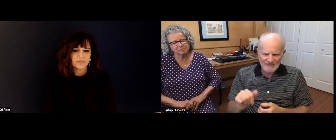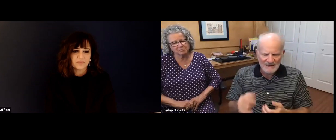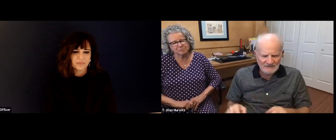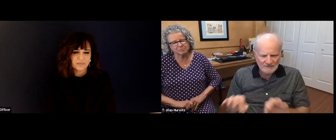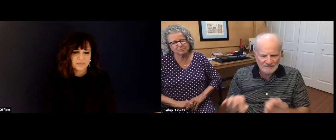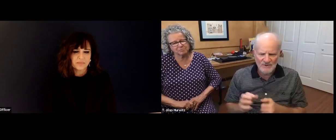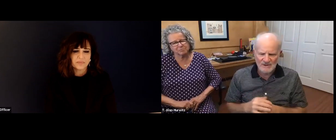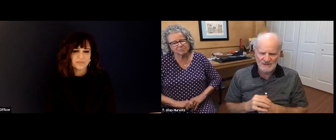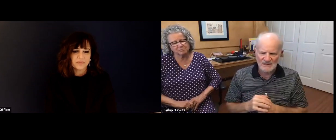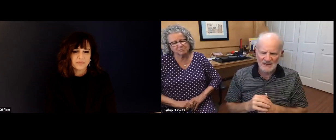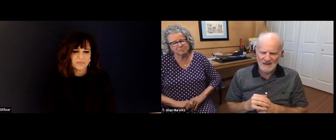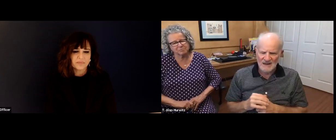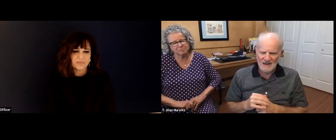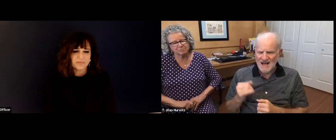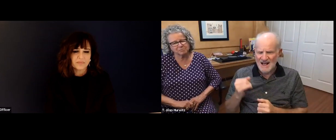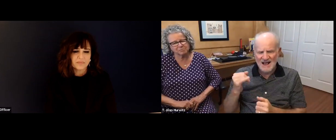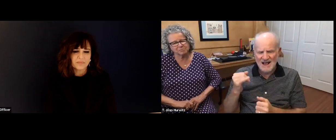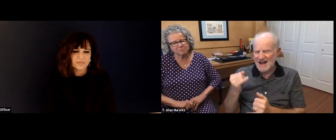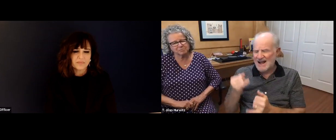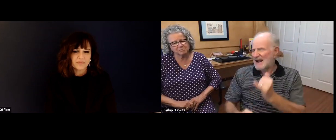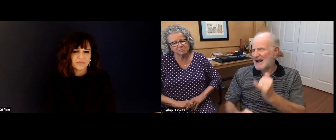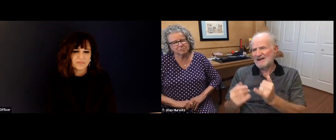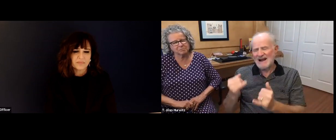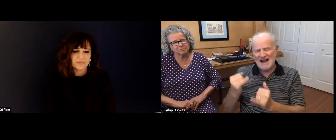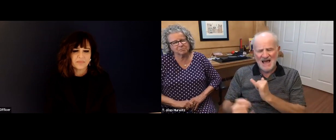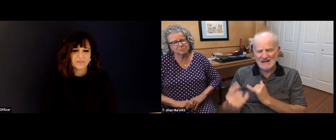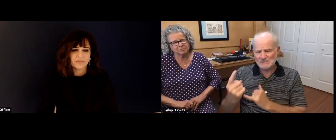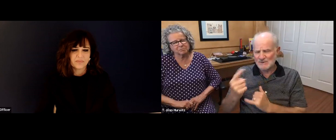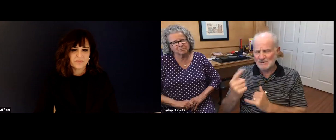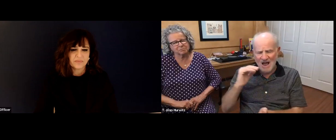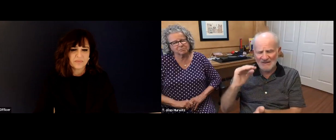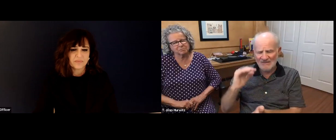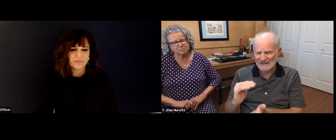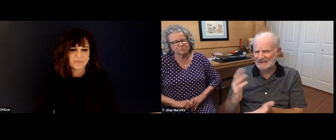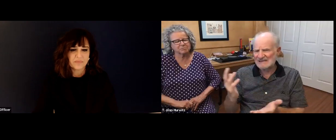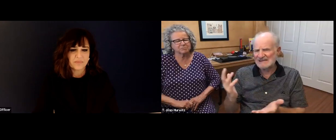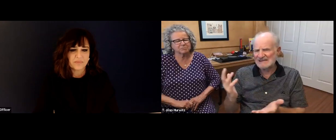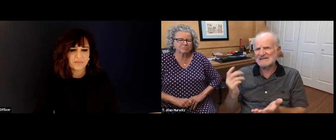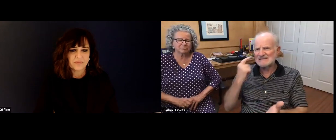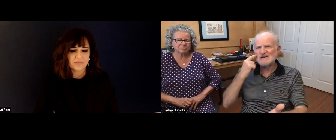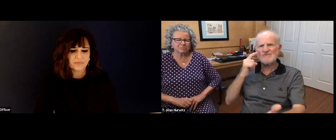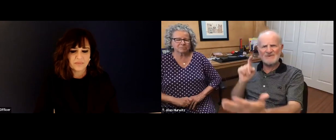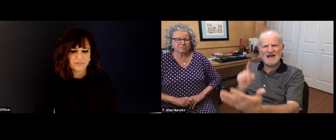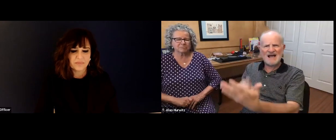right. People should feel that they are a part of the process,